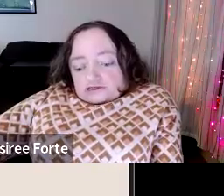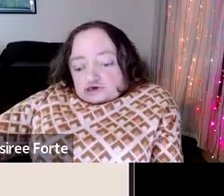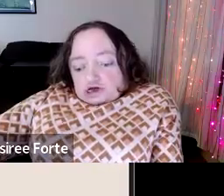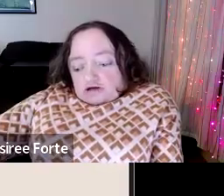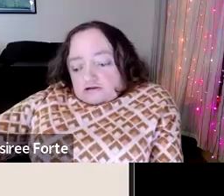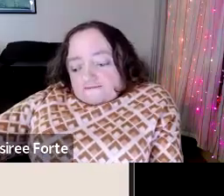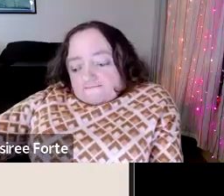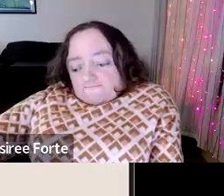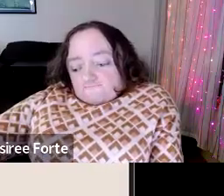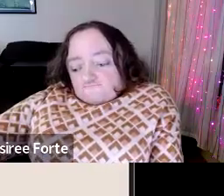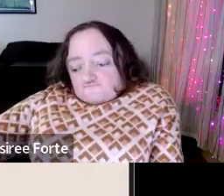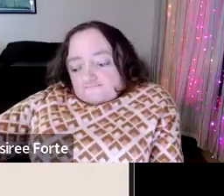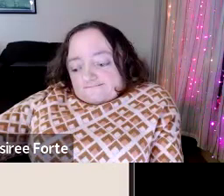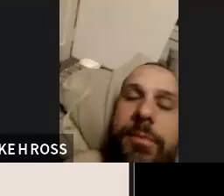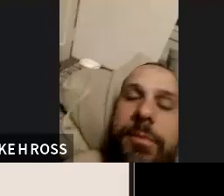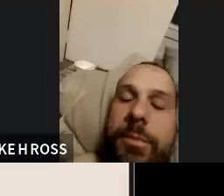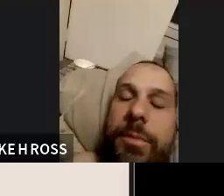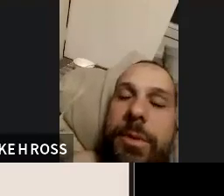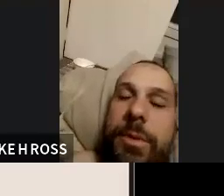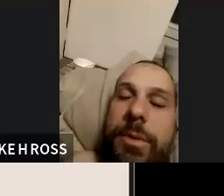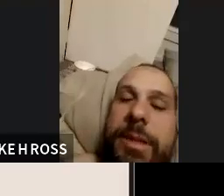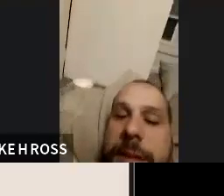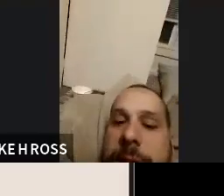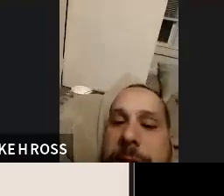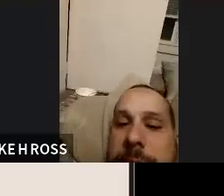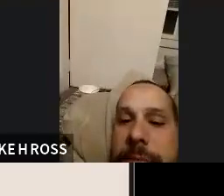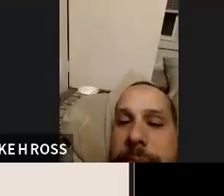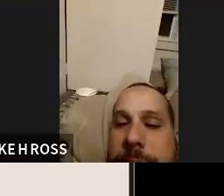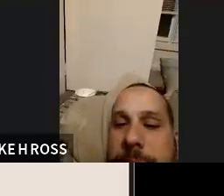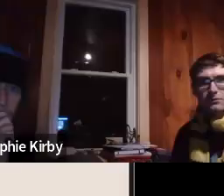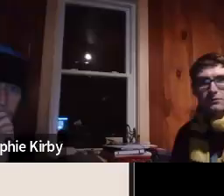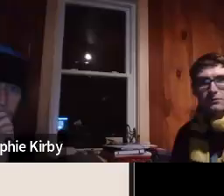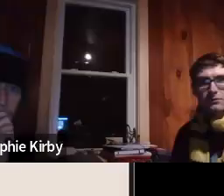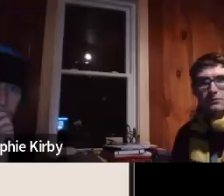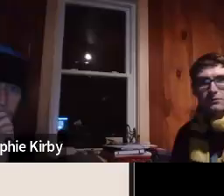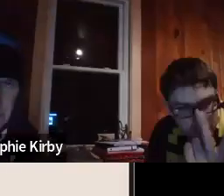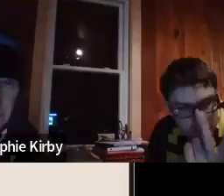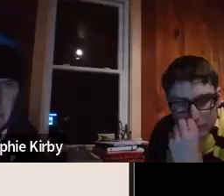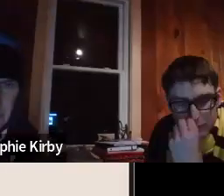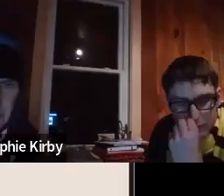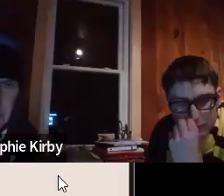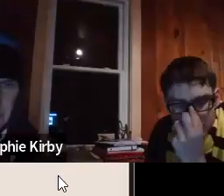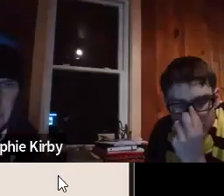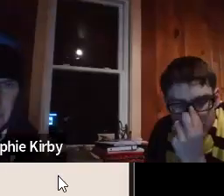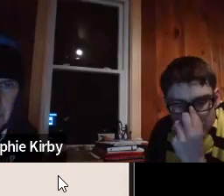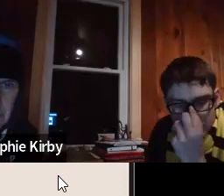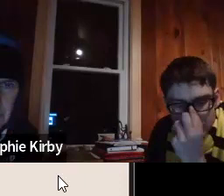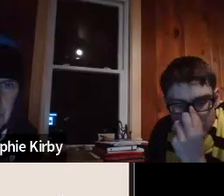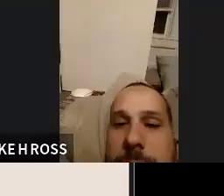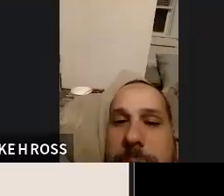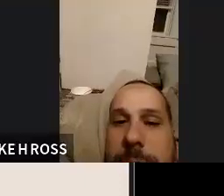: I typed it in and I cannot get past the name either. : And you tried clicking on the link that is on the chat?